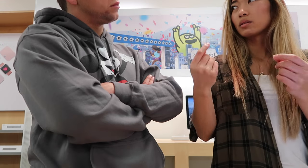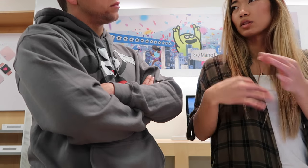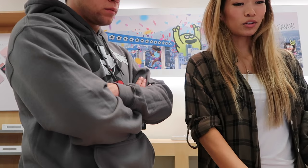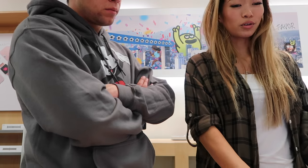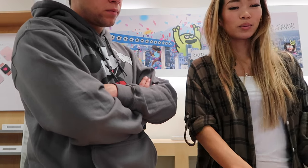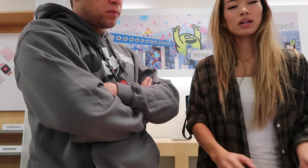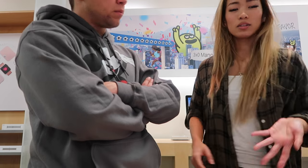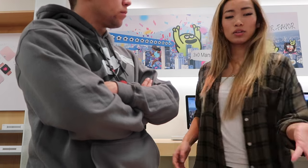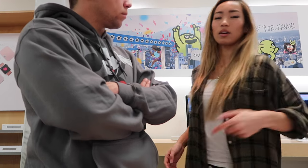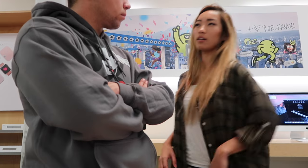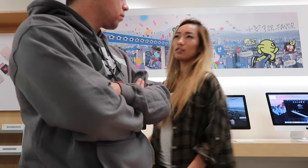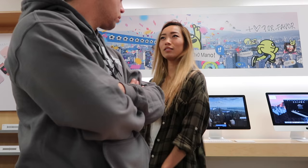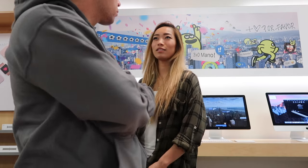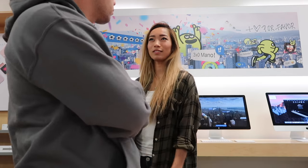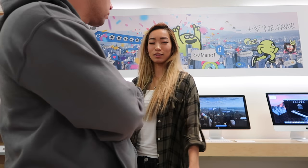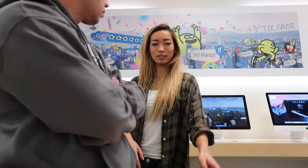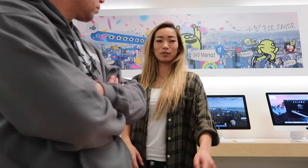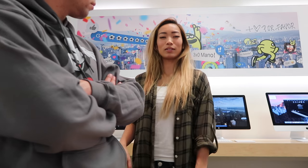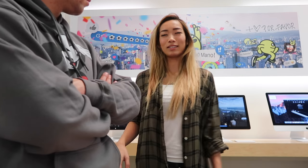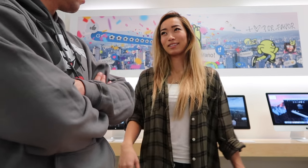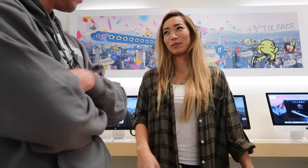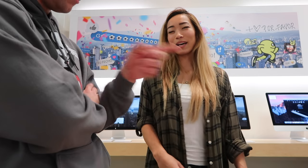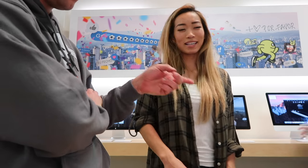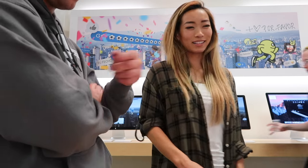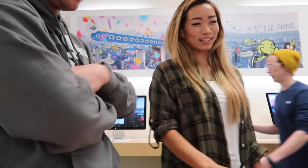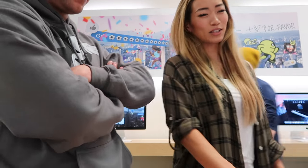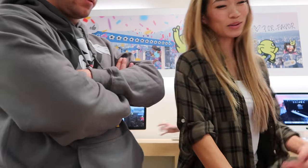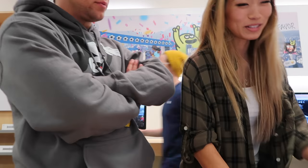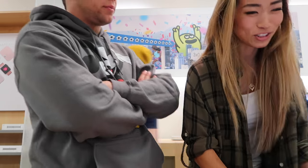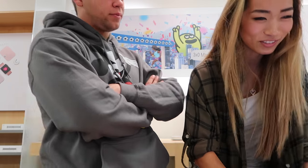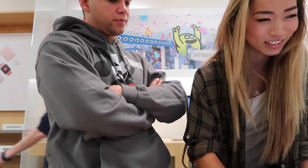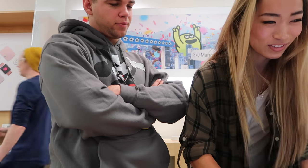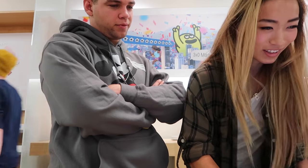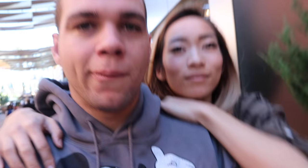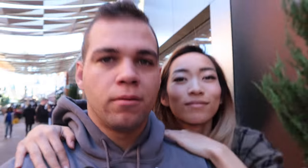So do you want to do the honors? You do it You want to do it? You want to buy it? You do it I just want to make sure everythings fine